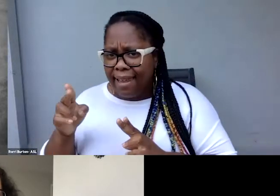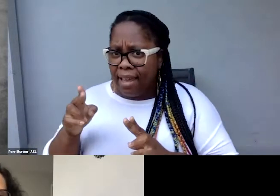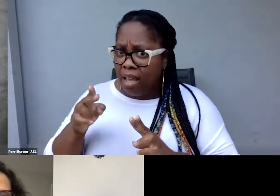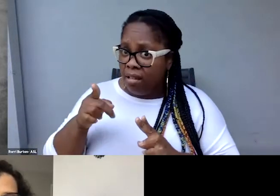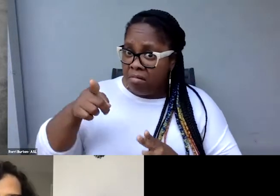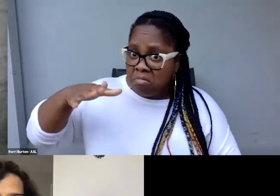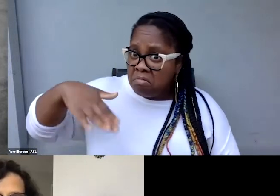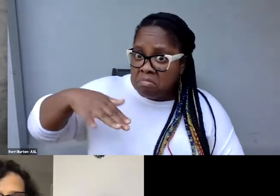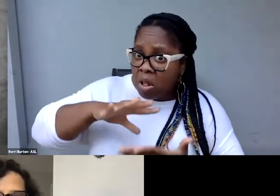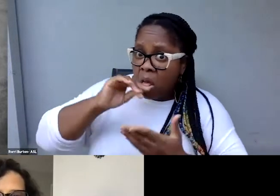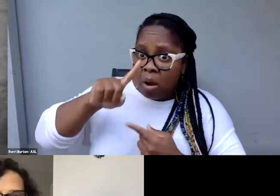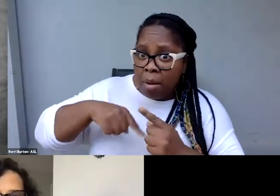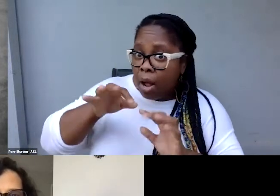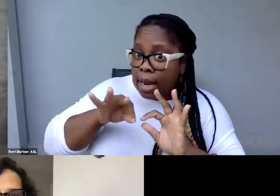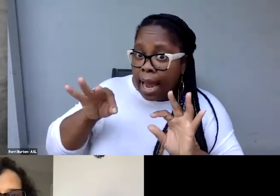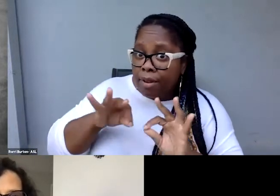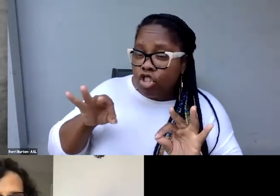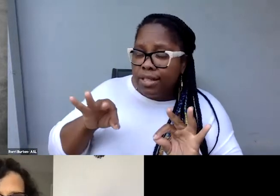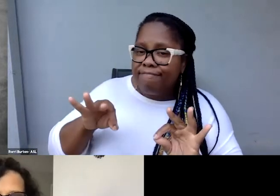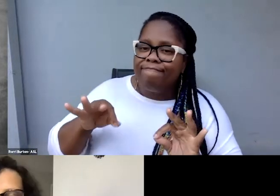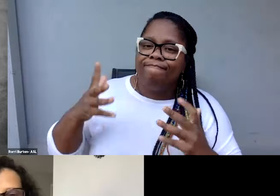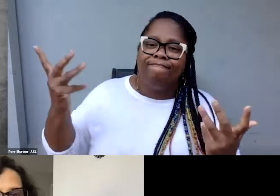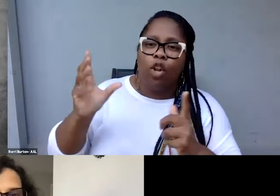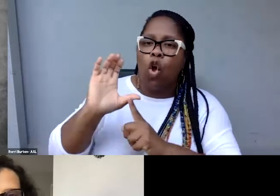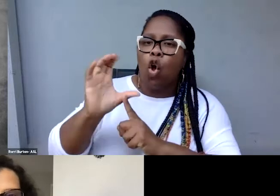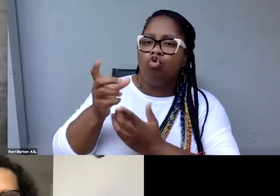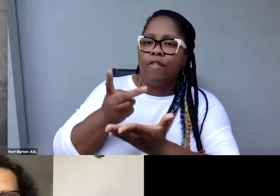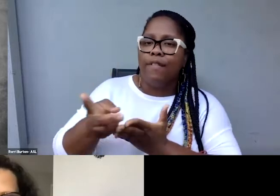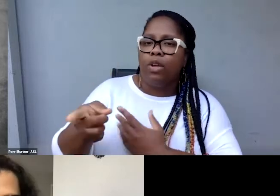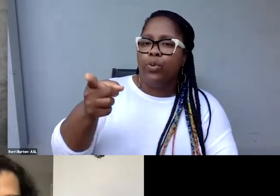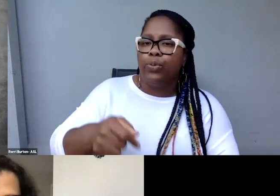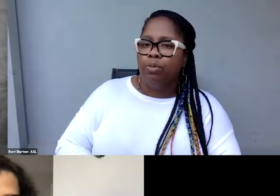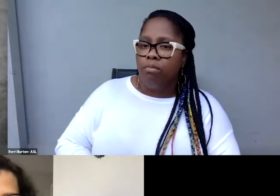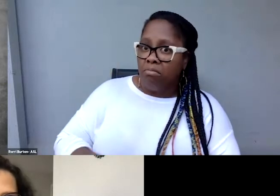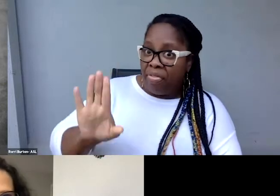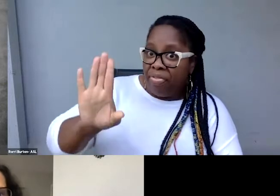That is a failure of culture in general. That is not the individual filmmakers failure,